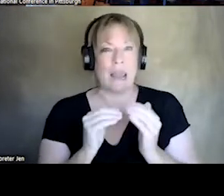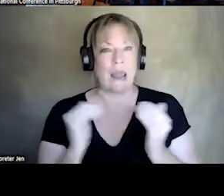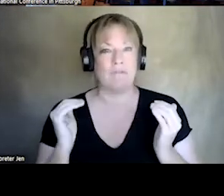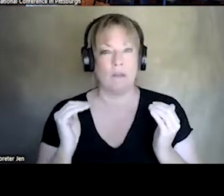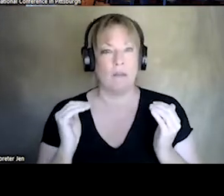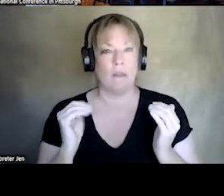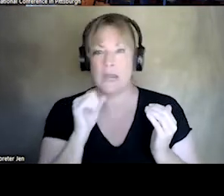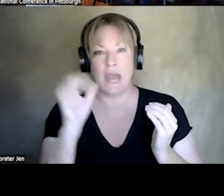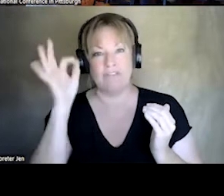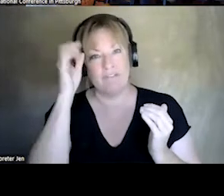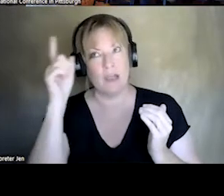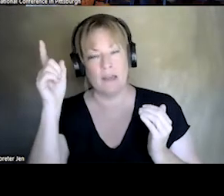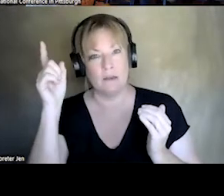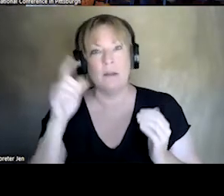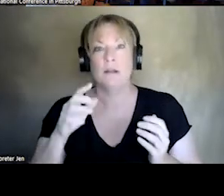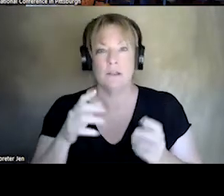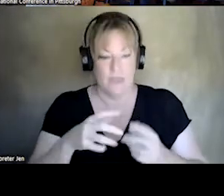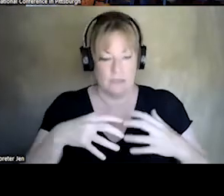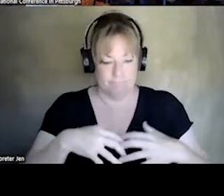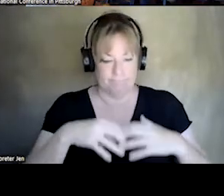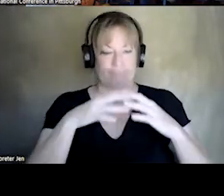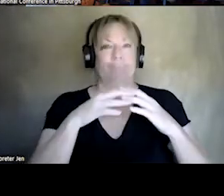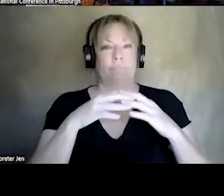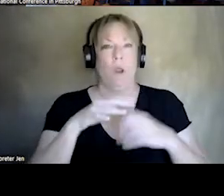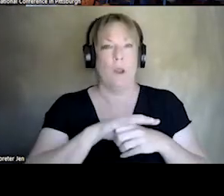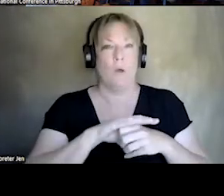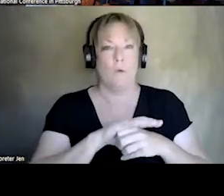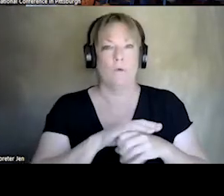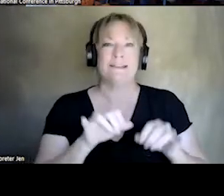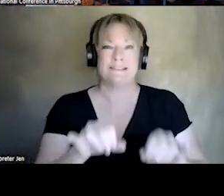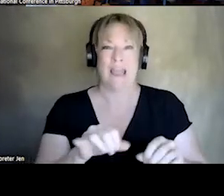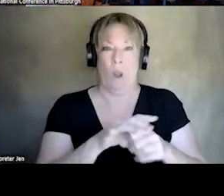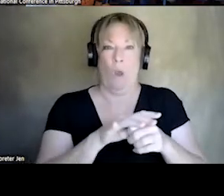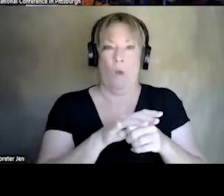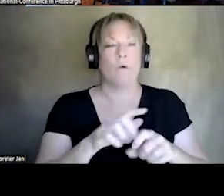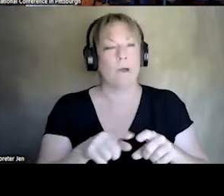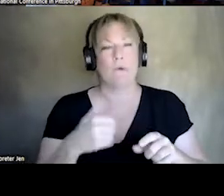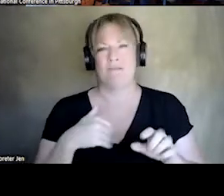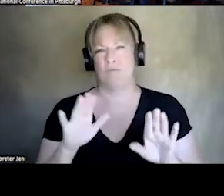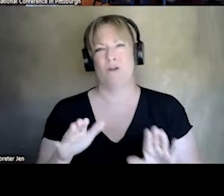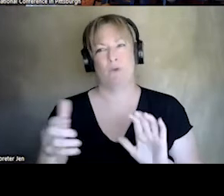THEY GREW UP LOCAL. THEY STILL ARE LOCAL. BUT WE HAVE FABULOUS PARTNERS. WE CAN MAKE CONNECTIONS